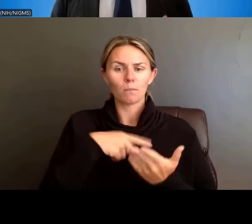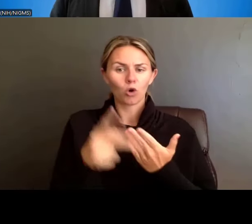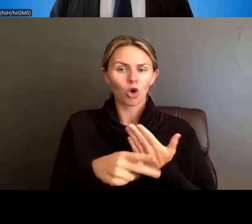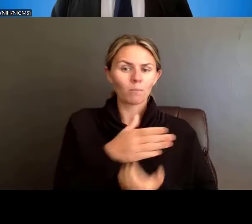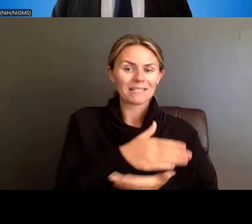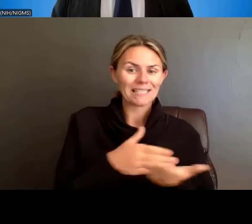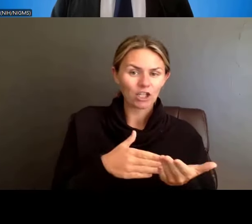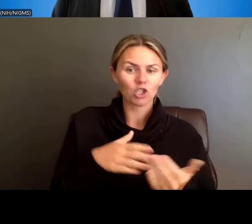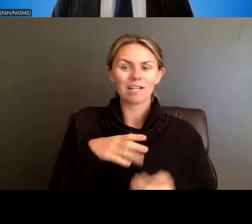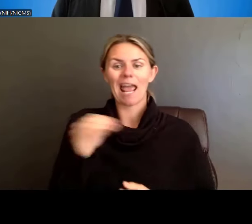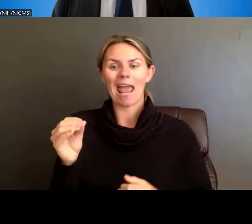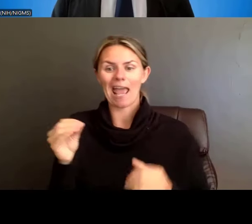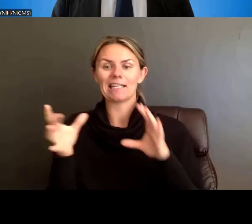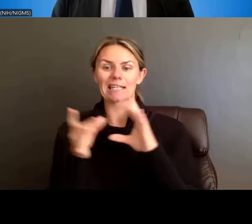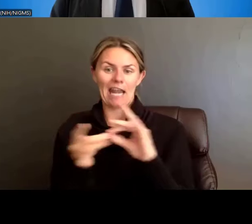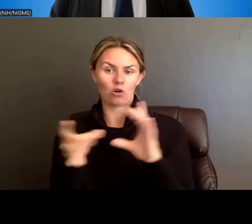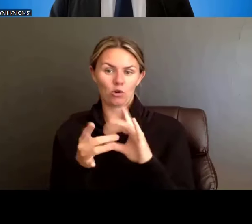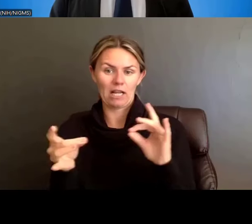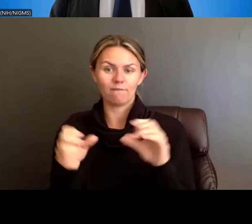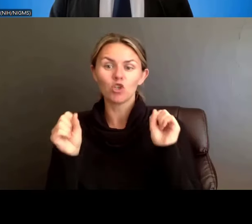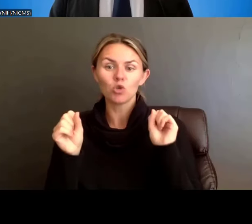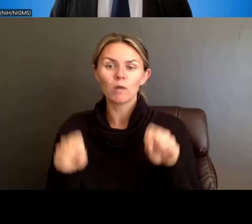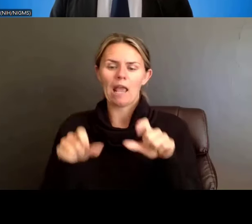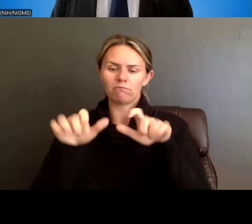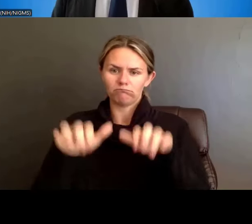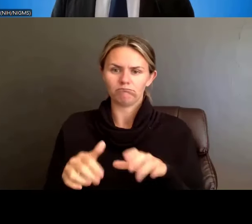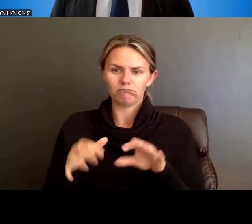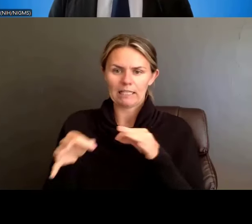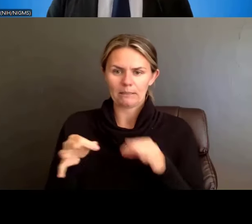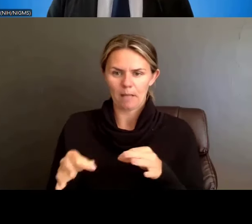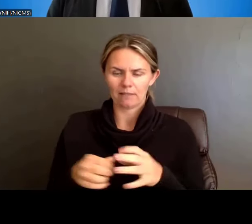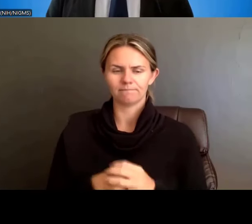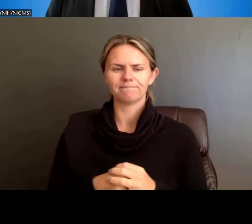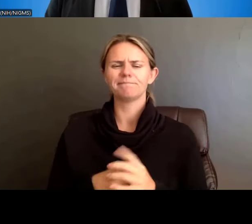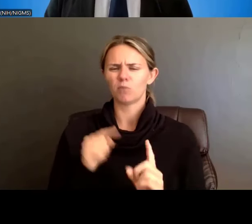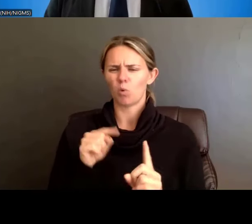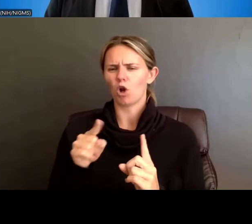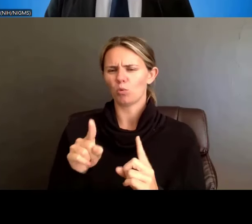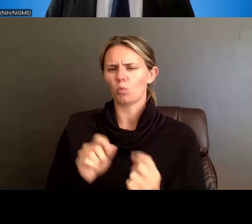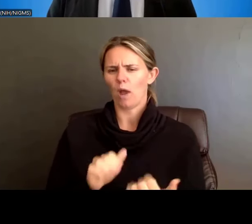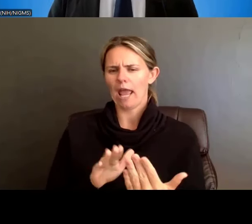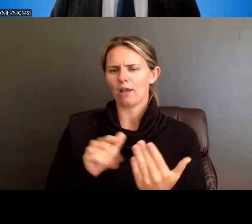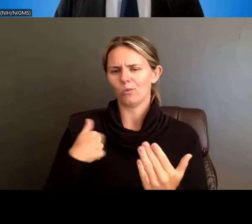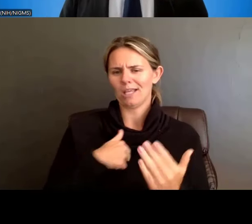So, that is ways that we are streamlining. Here are another couple of changes that we want to highlight for you.